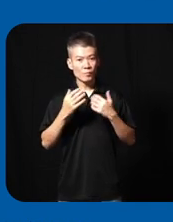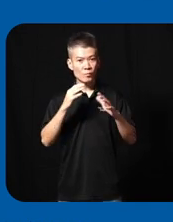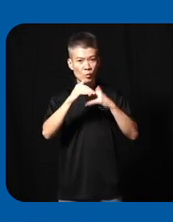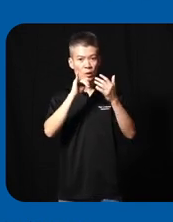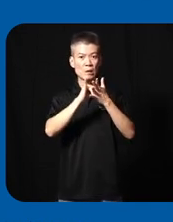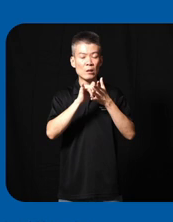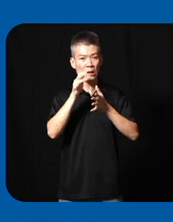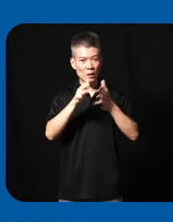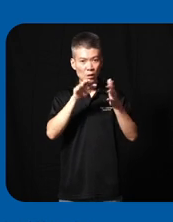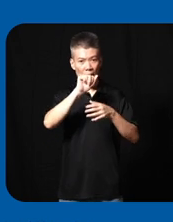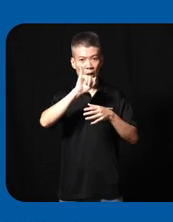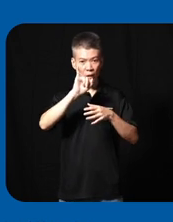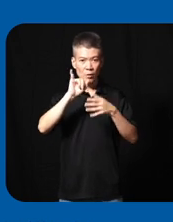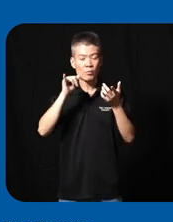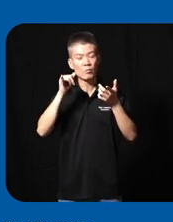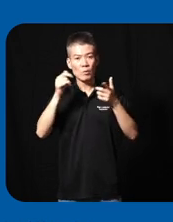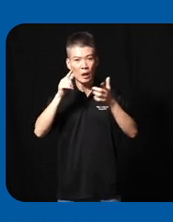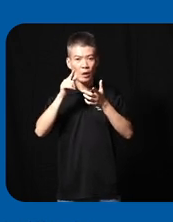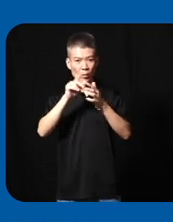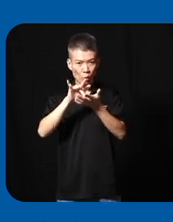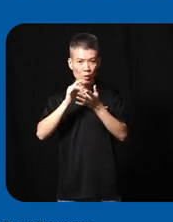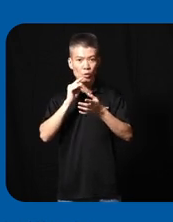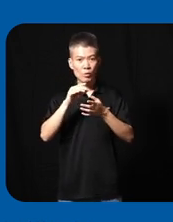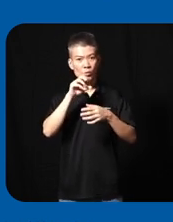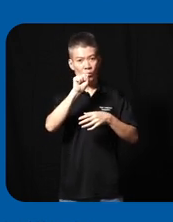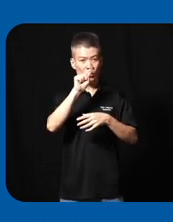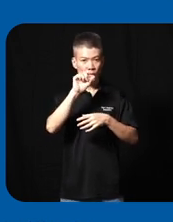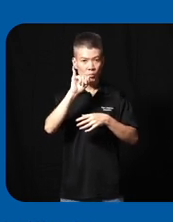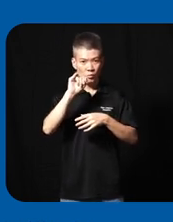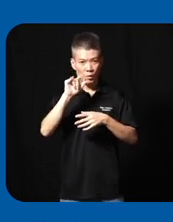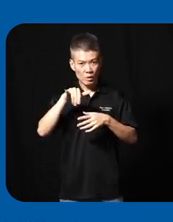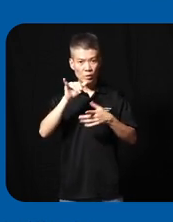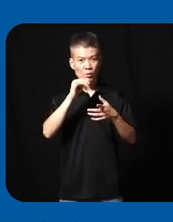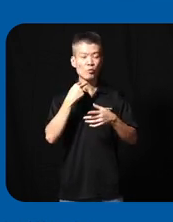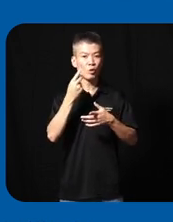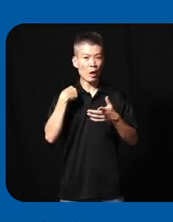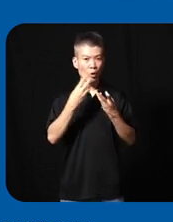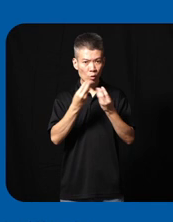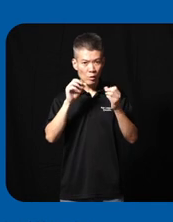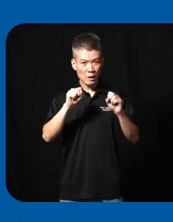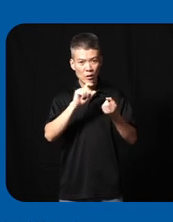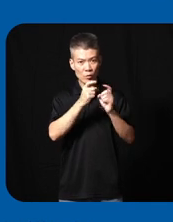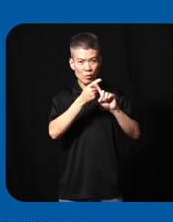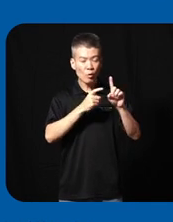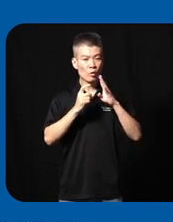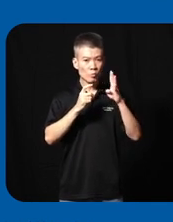a sign language AI large models we call it steo our solution can translate from speech and text